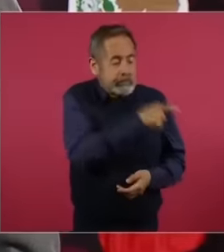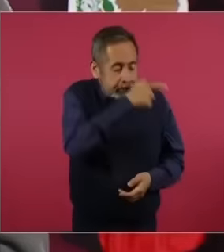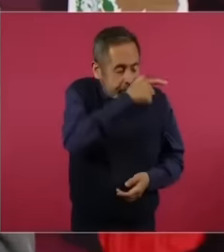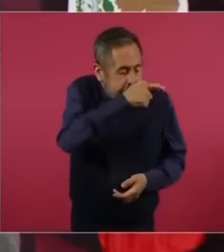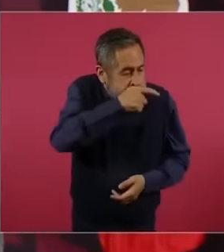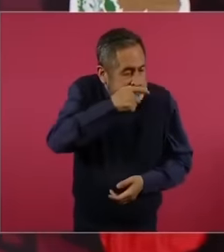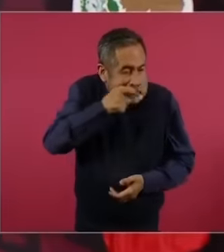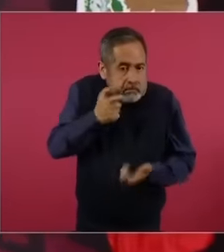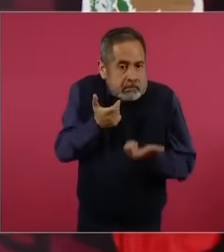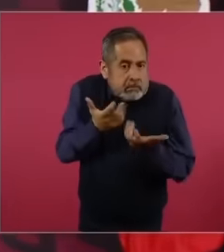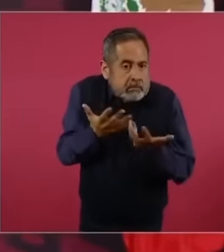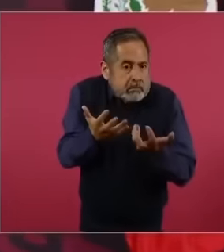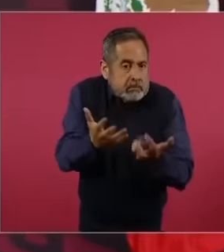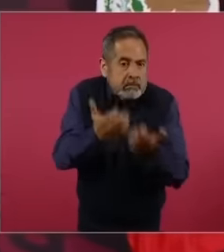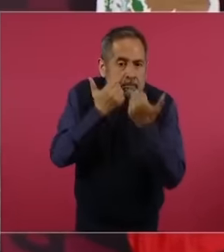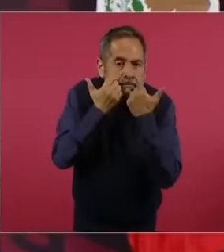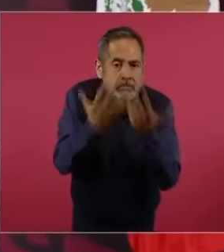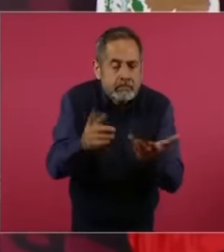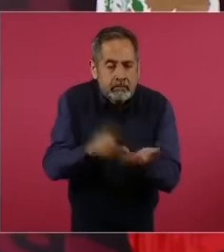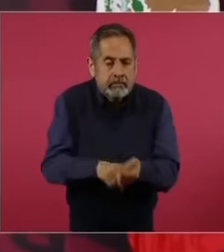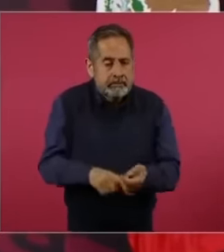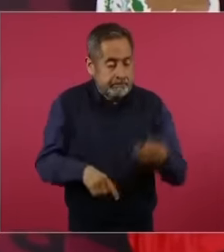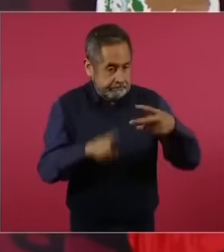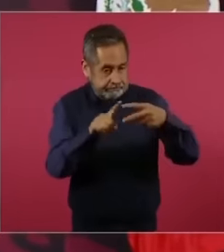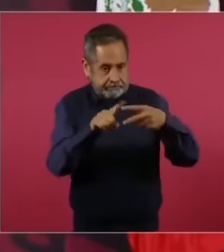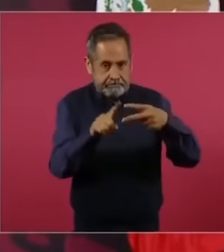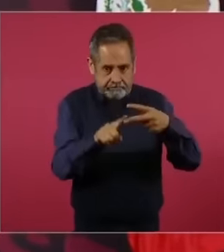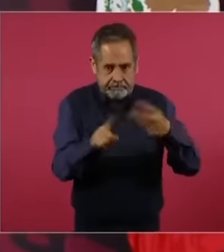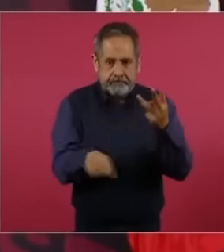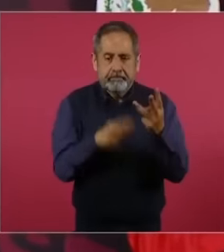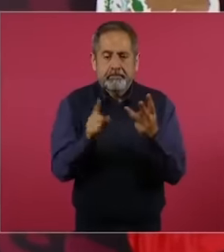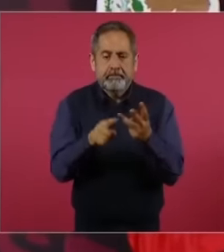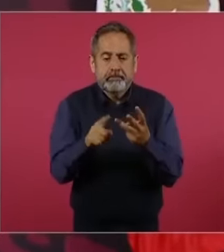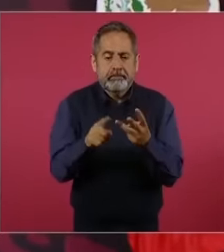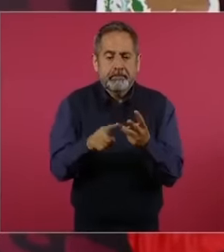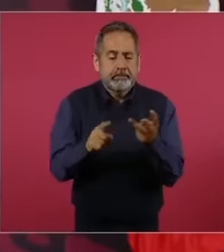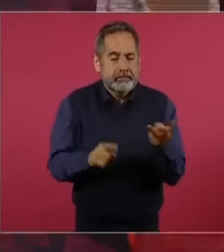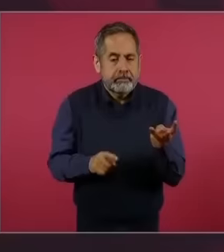money very much and the third is that they are very